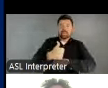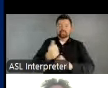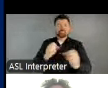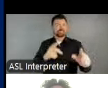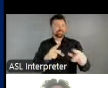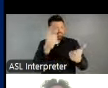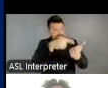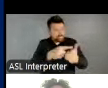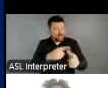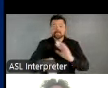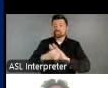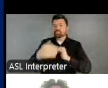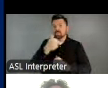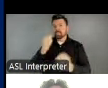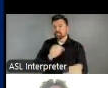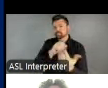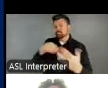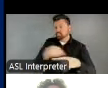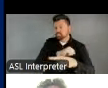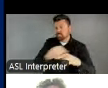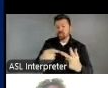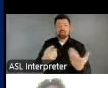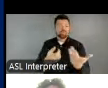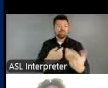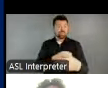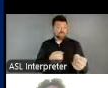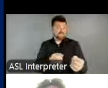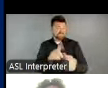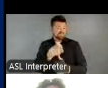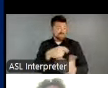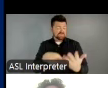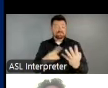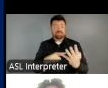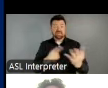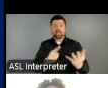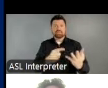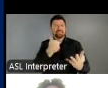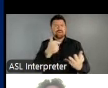organizational needs, and areas for funders to better understand how to support arts